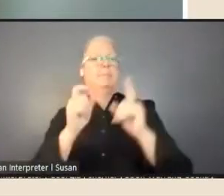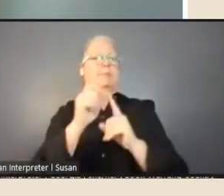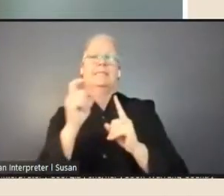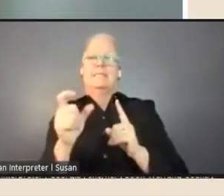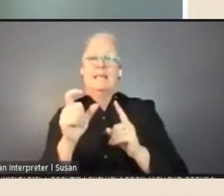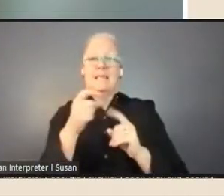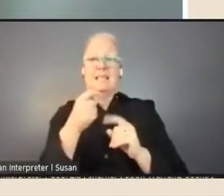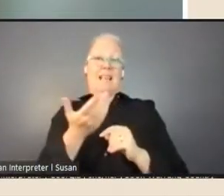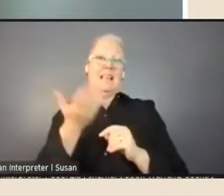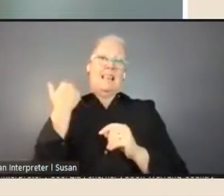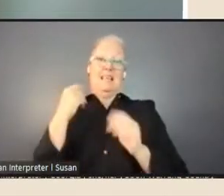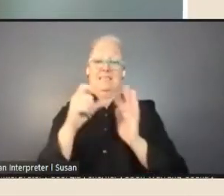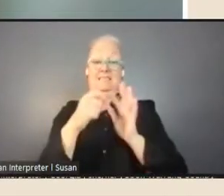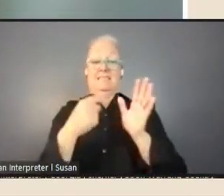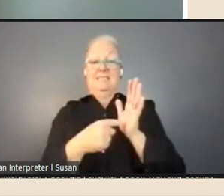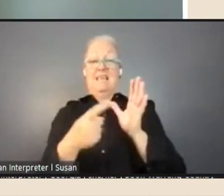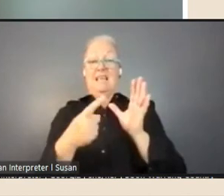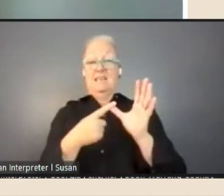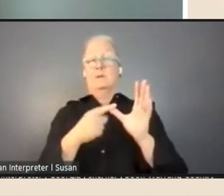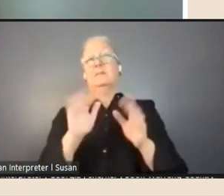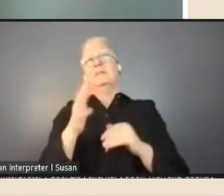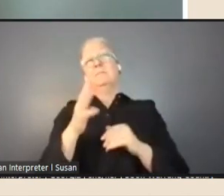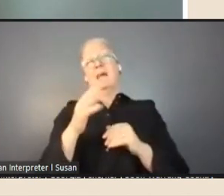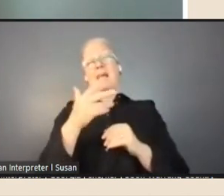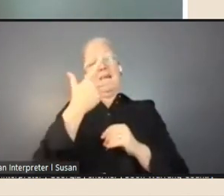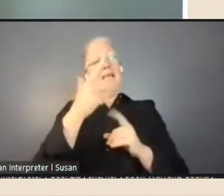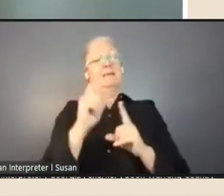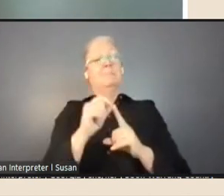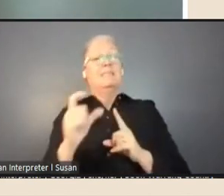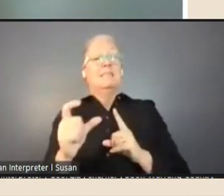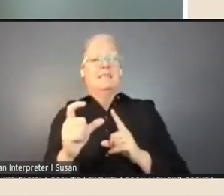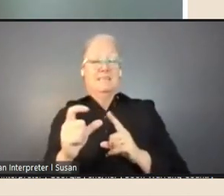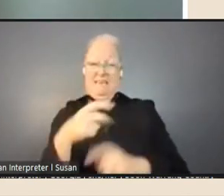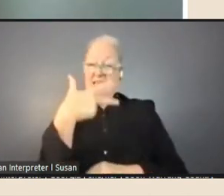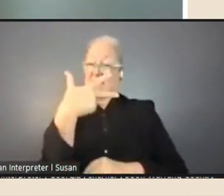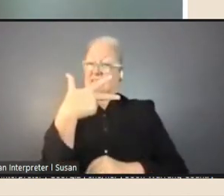check that we did, it was closer to eight percent and so, some of the feedback we've had from